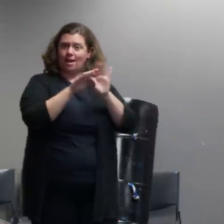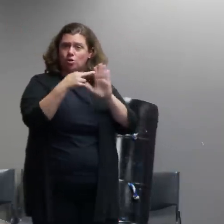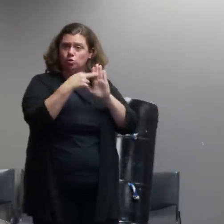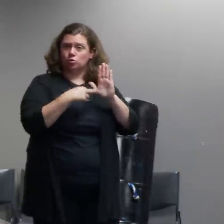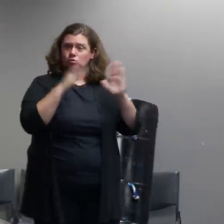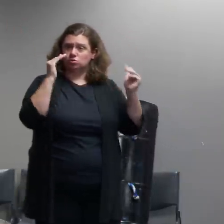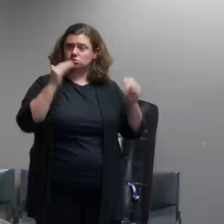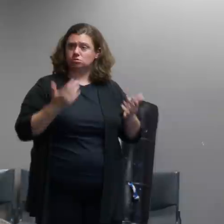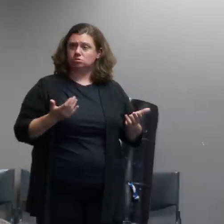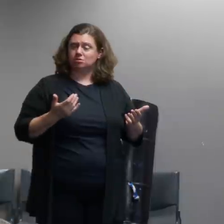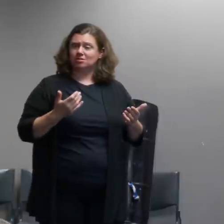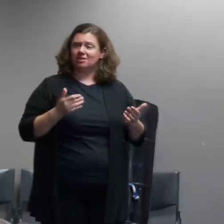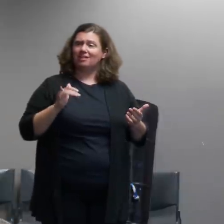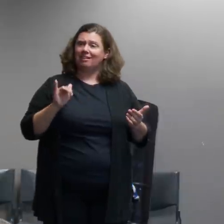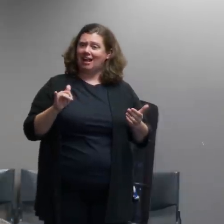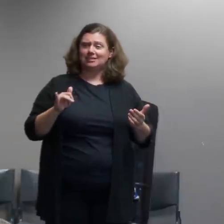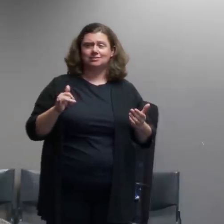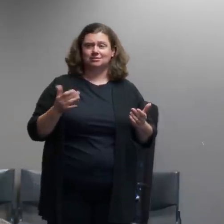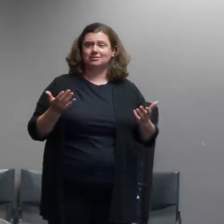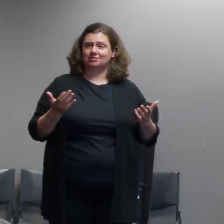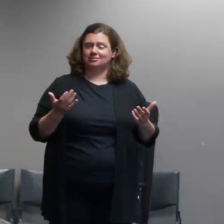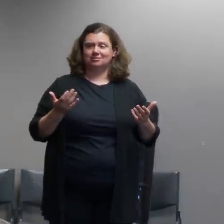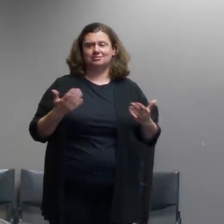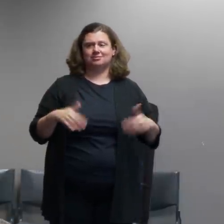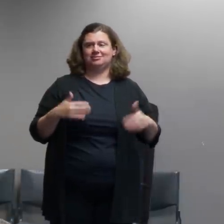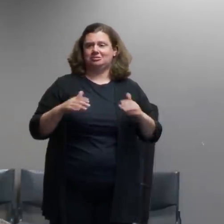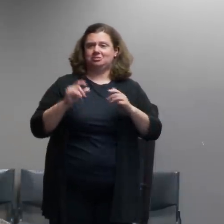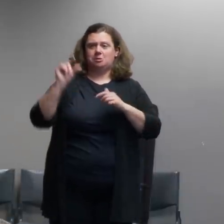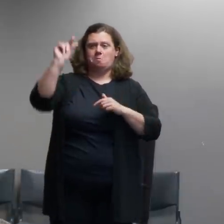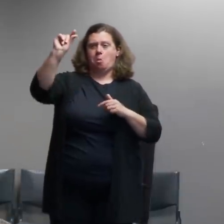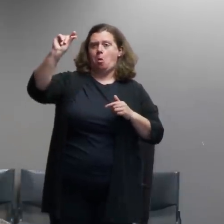relatively small number of people at its largest these